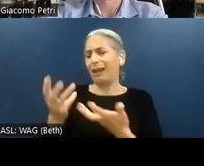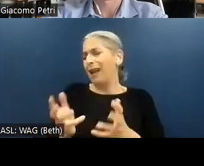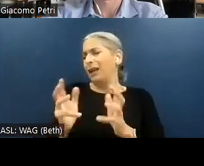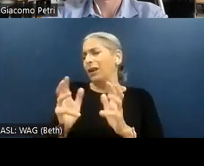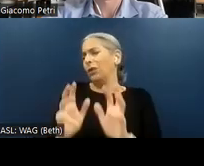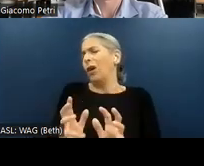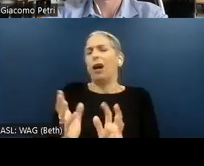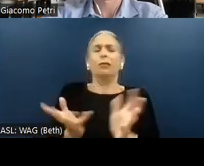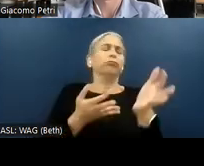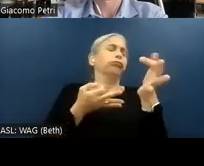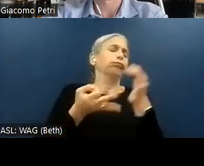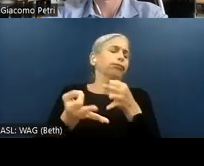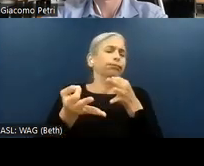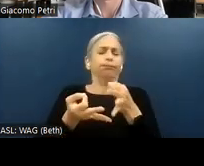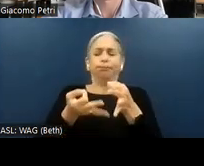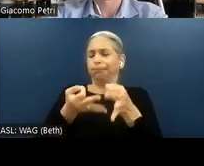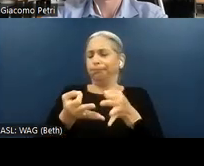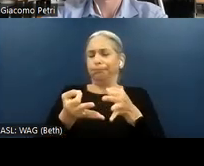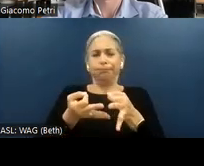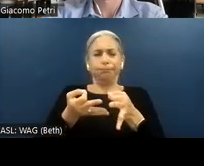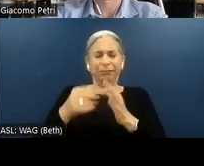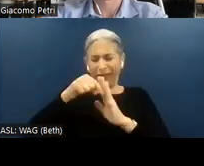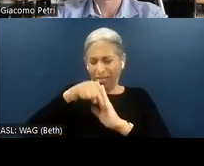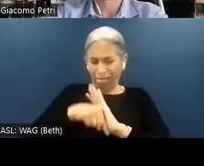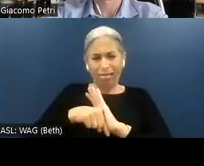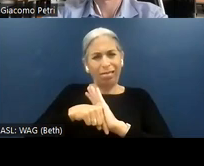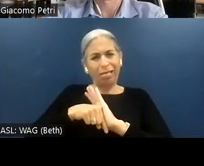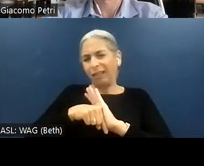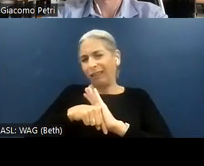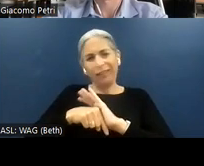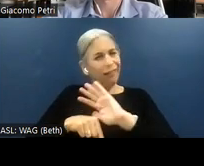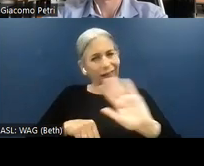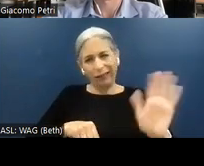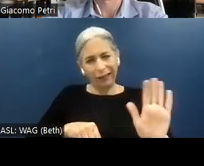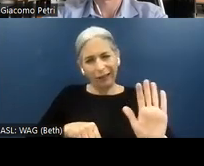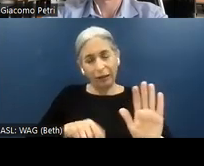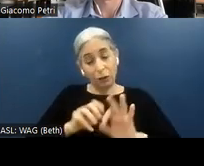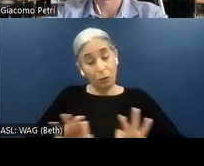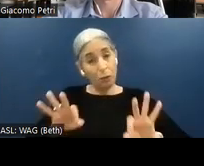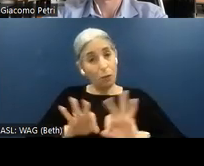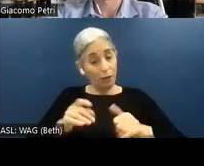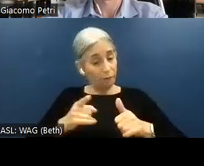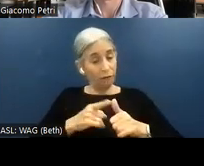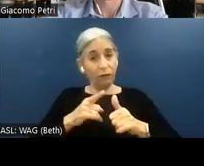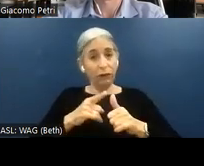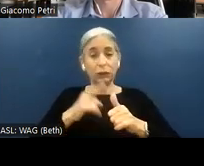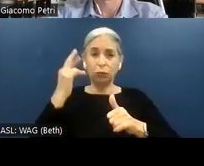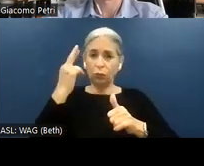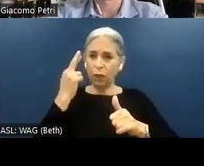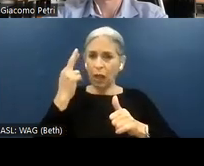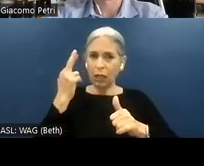into crazy details, but it is important that we first realize what is the structure. The